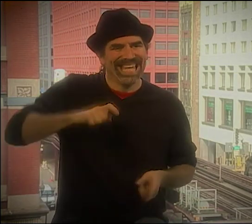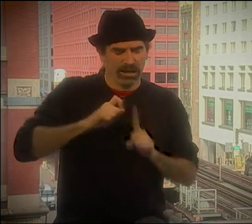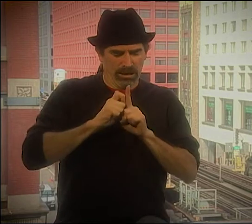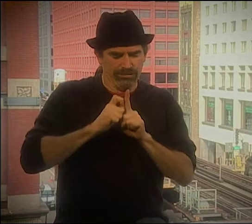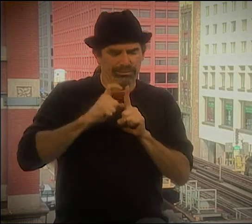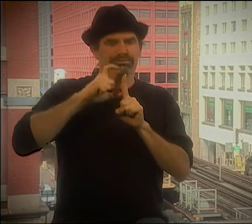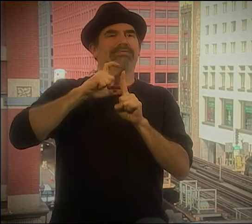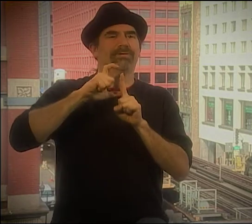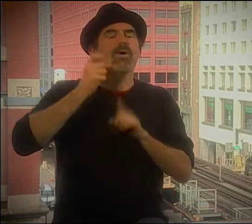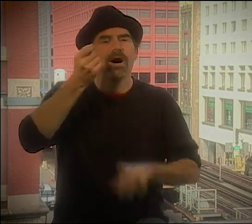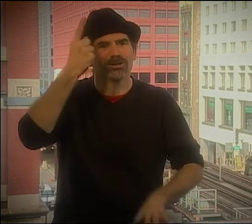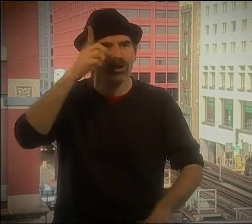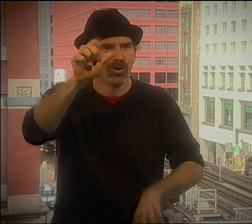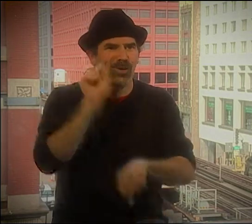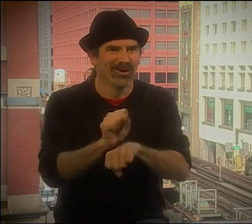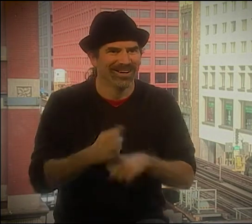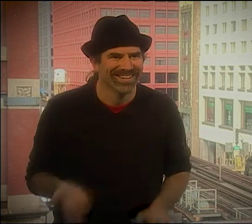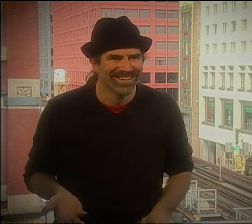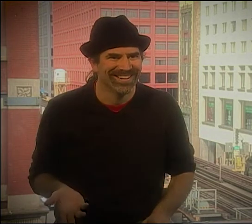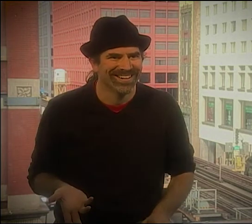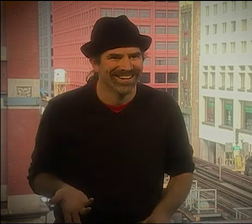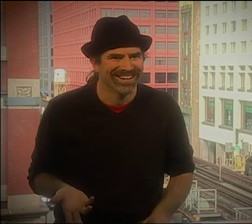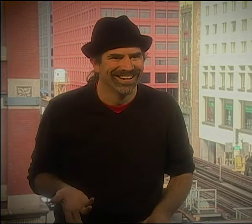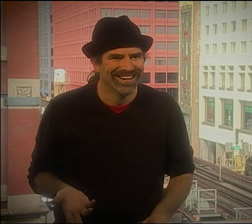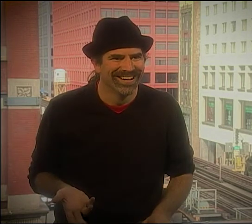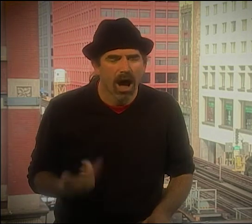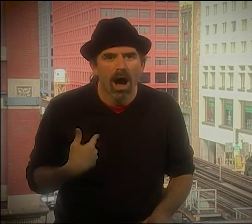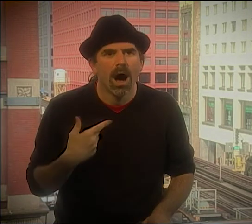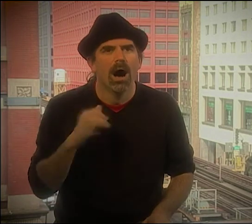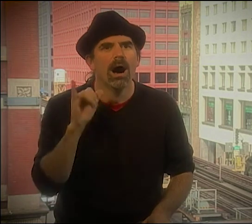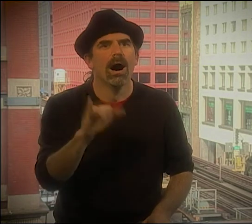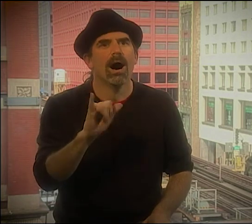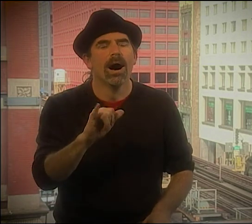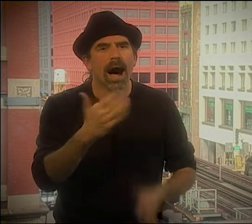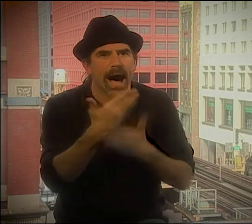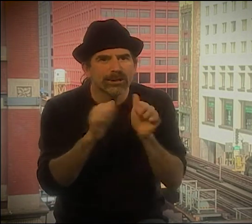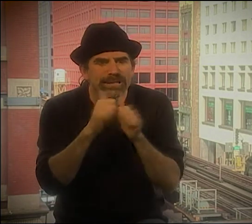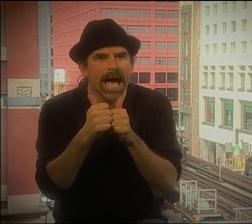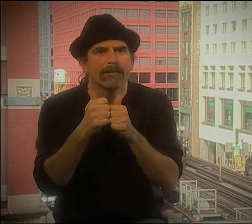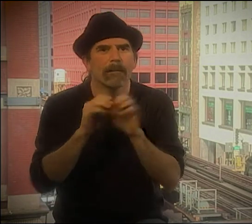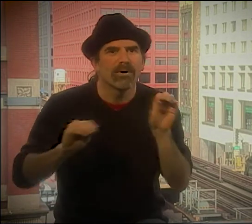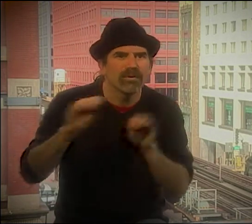THE LANGUAGE, BUT AS I BECAME OLDER, I APPRECIATE HER WORK EVEN MORE THAN I DID BEFORE.